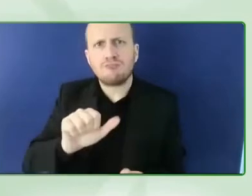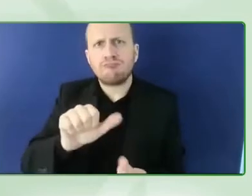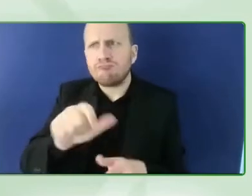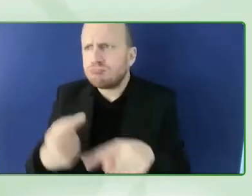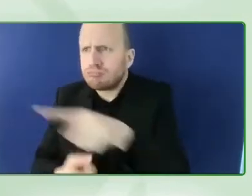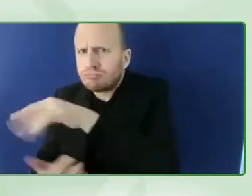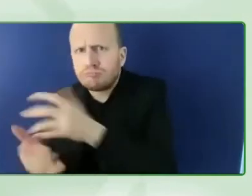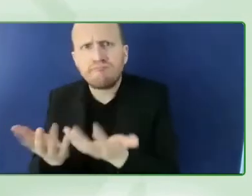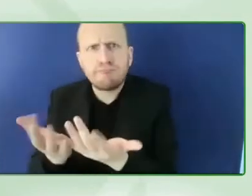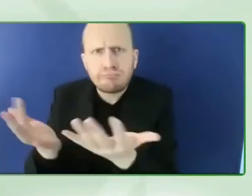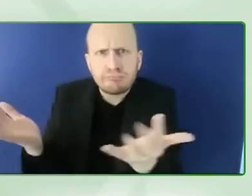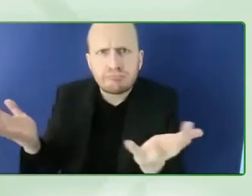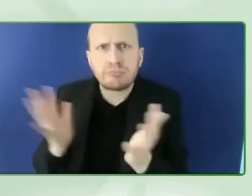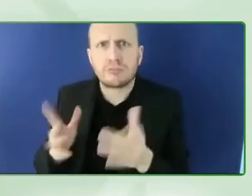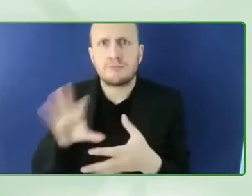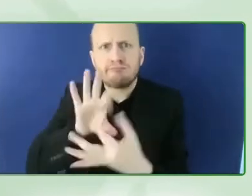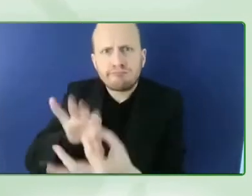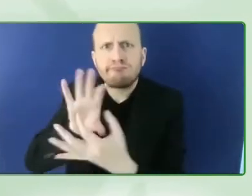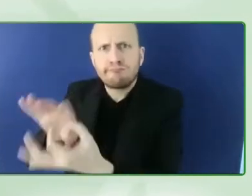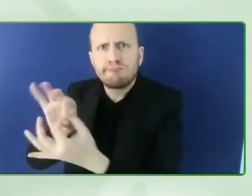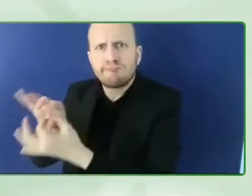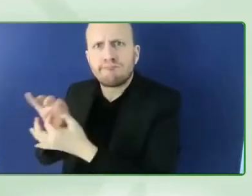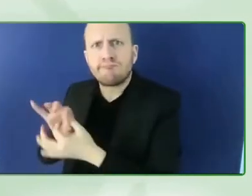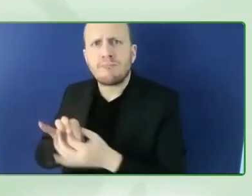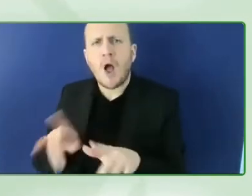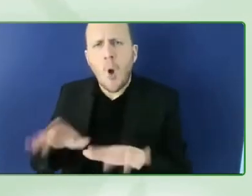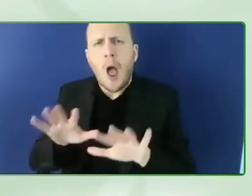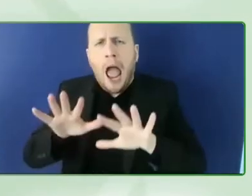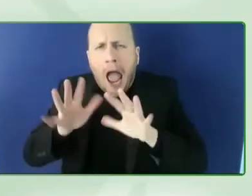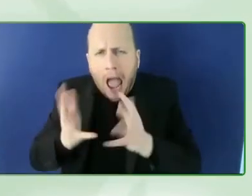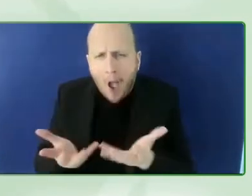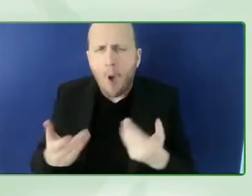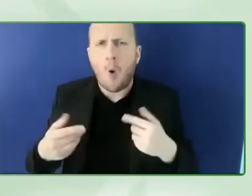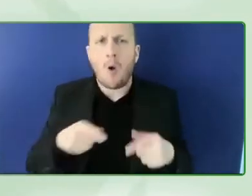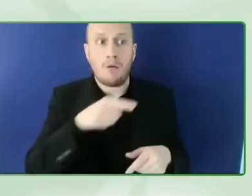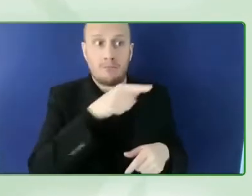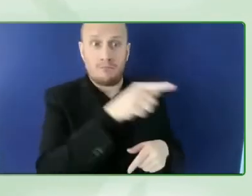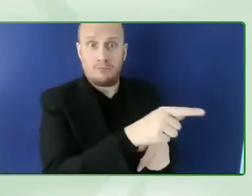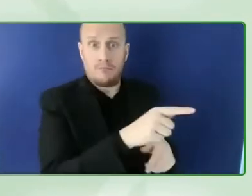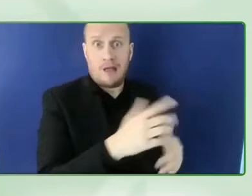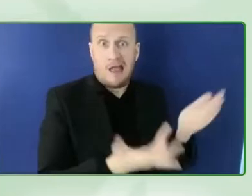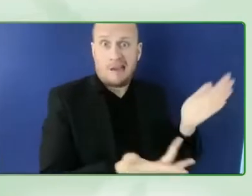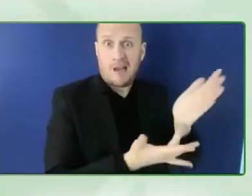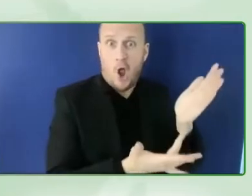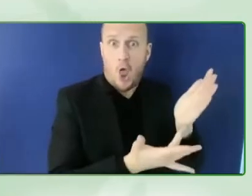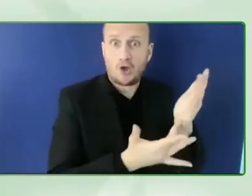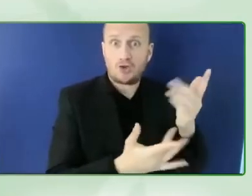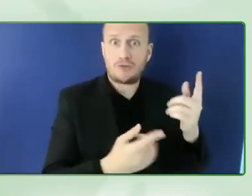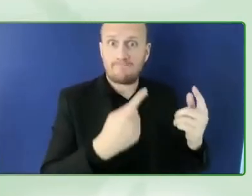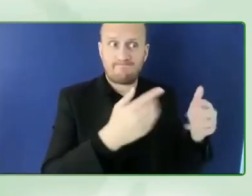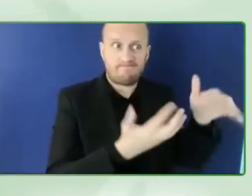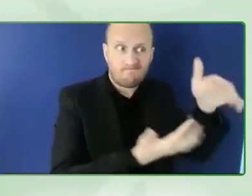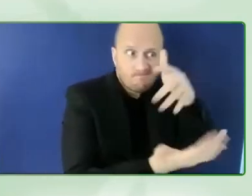of those solutions and products for those challenges that we raised we raised up so